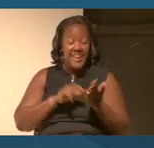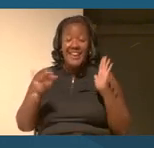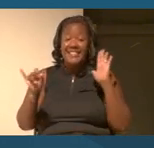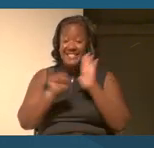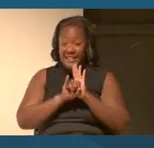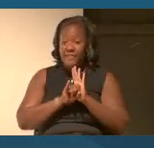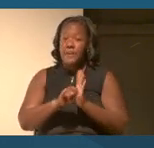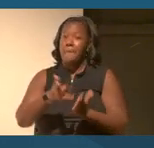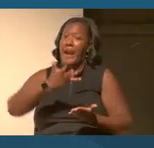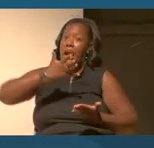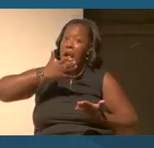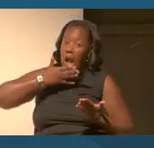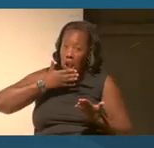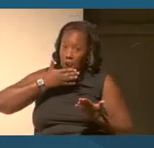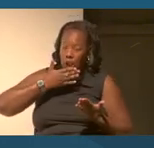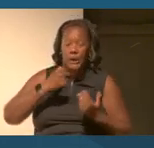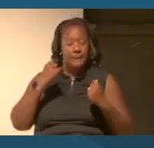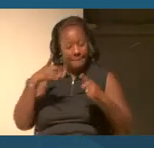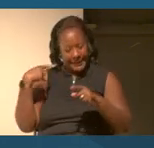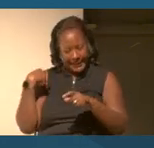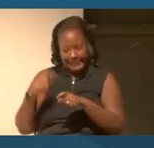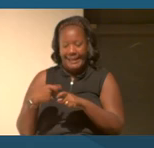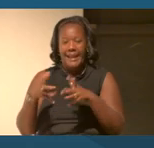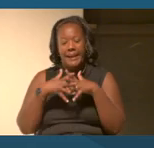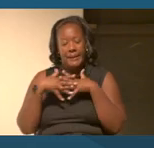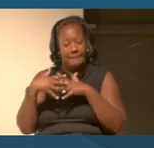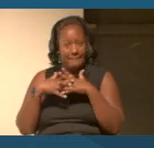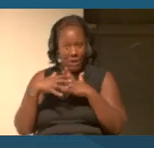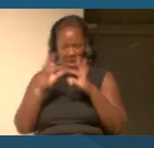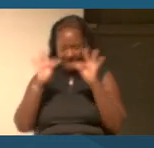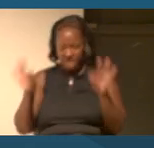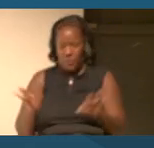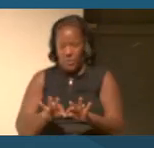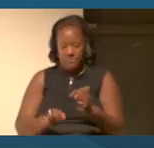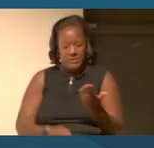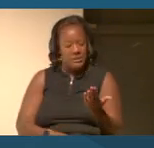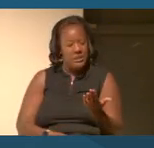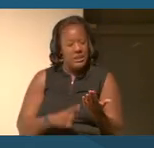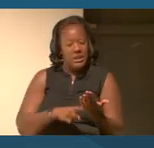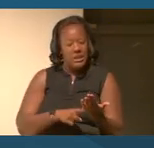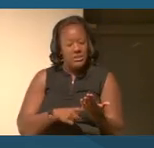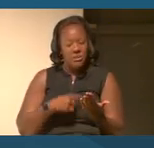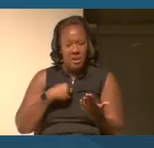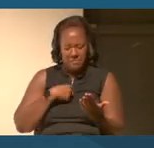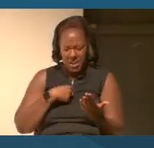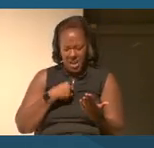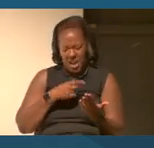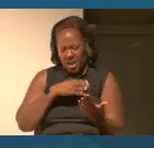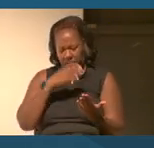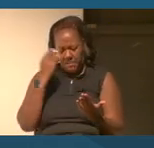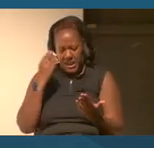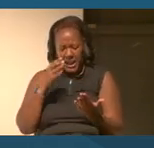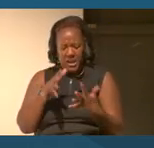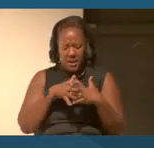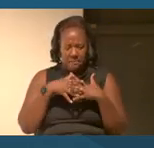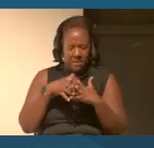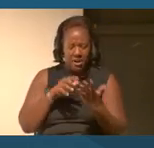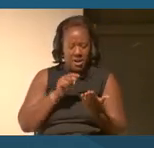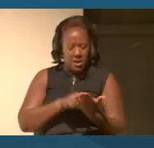This is still true in much of Latin America. And I'm like, you know, black Americans, (UNKNOWN) Negra black.